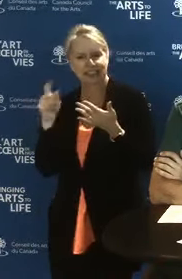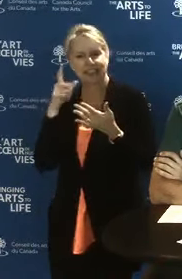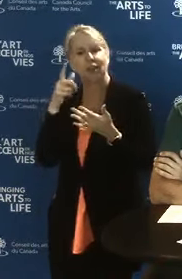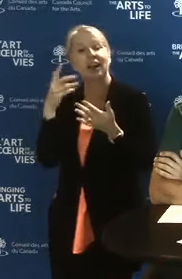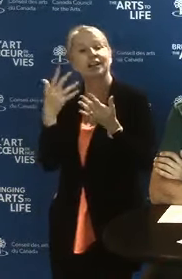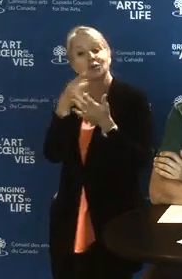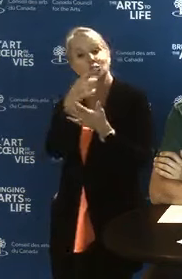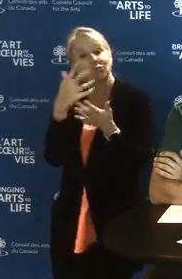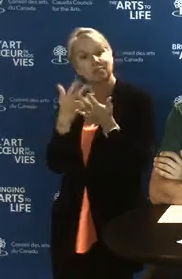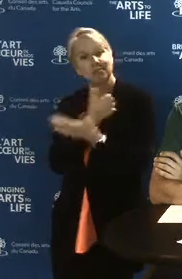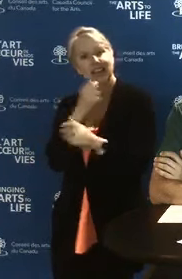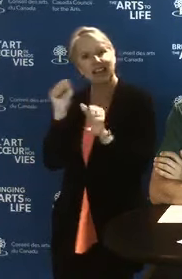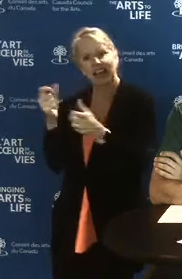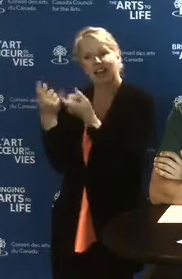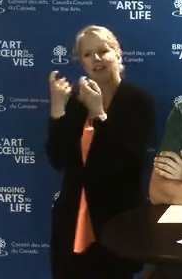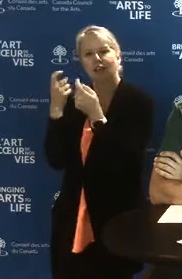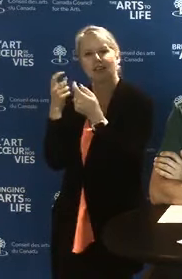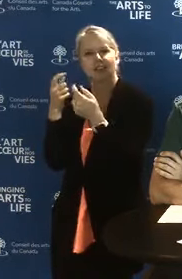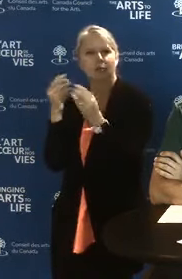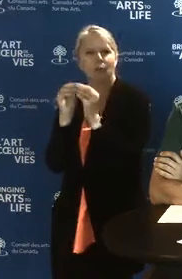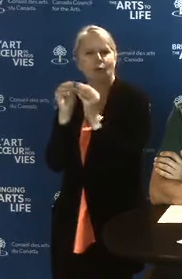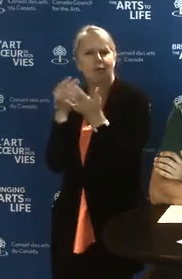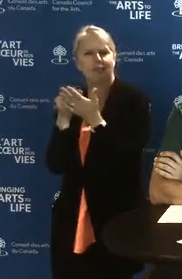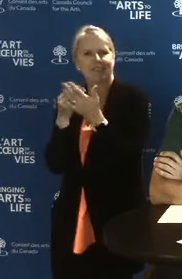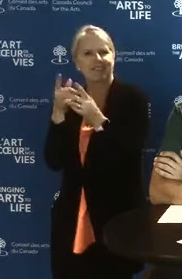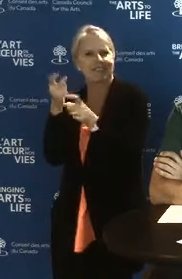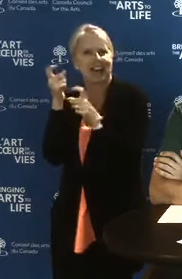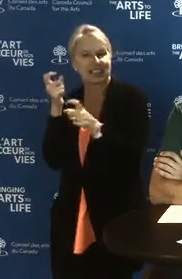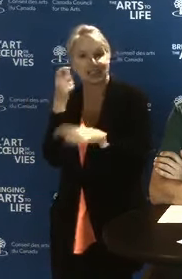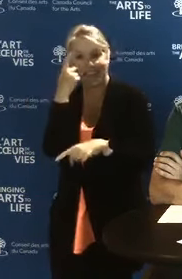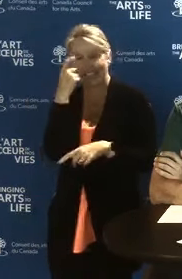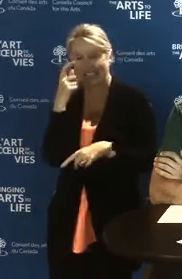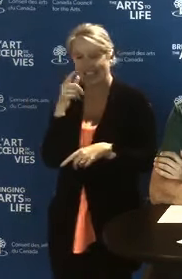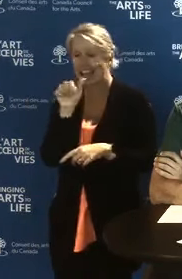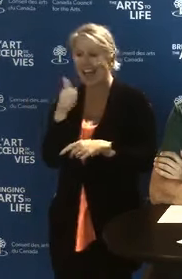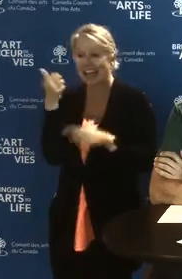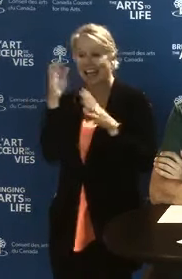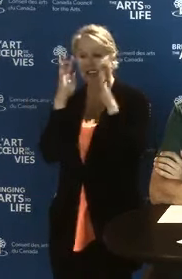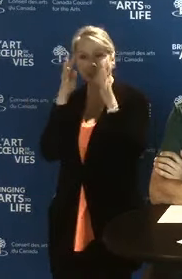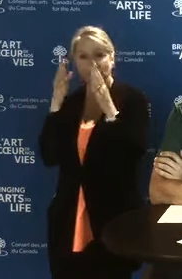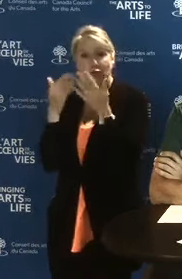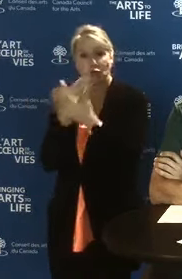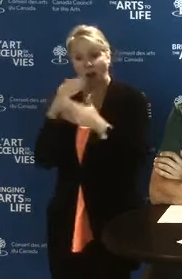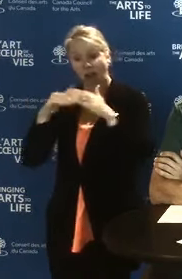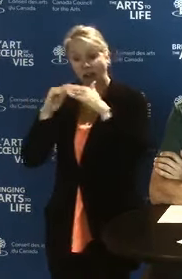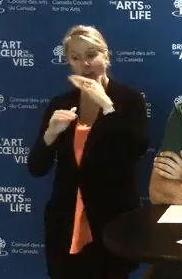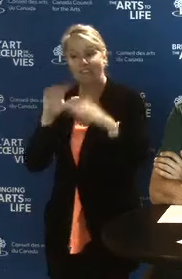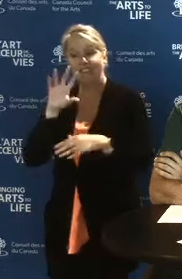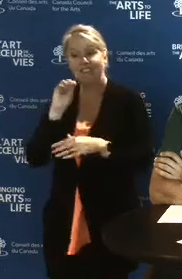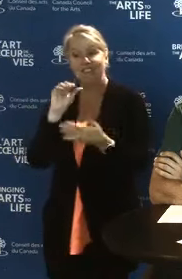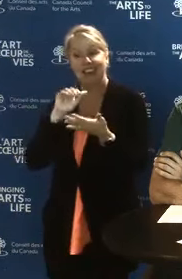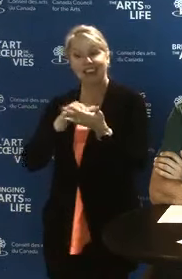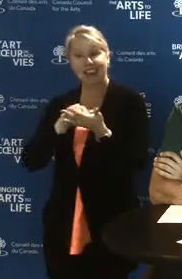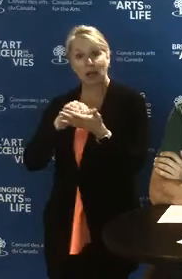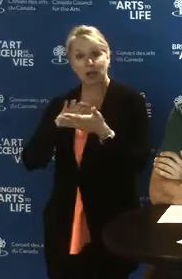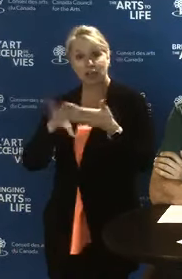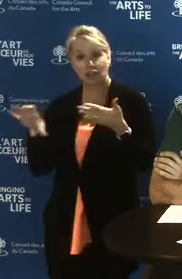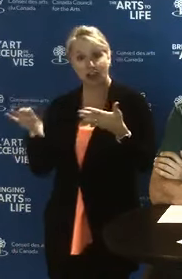For digital literacy for initiatives under $50,000, we have an ongoing deadline.